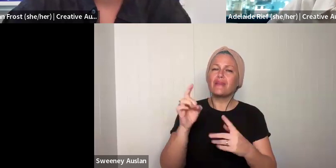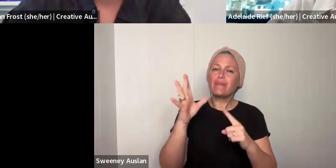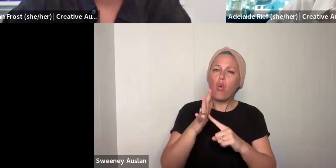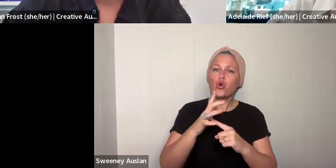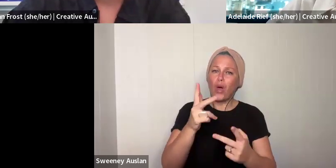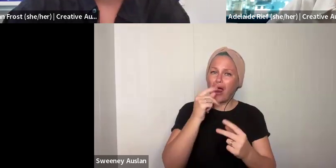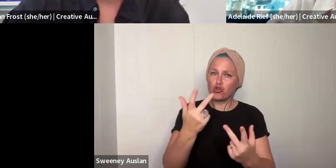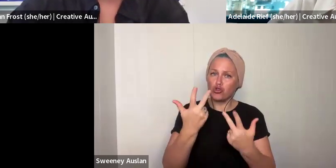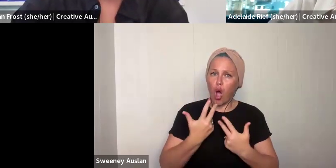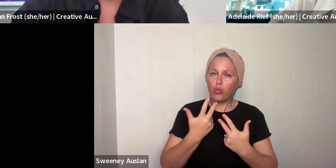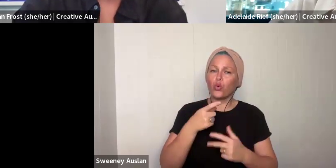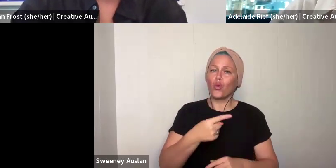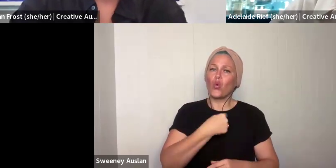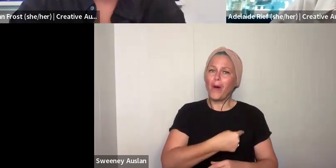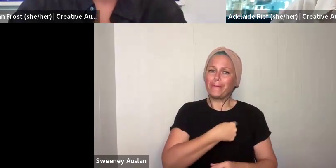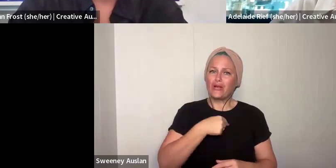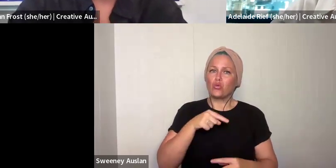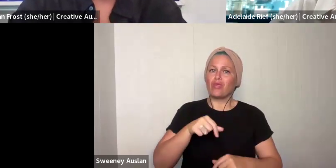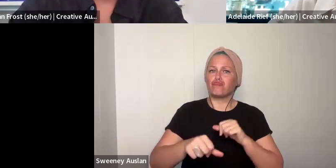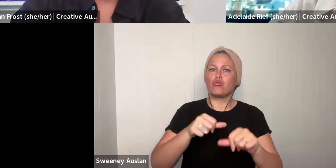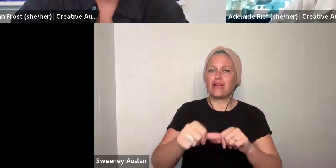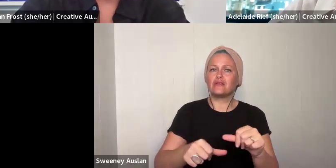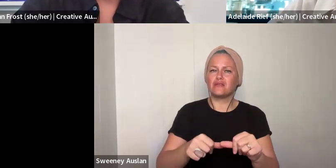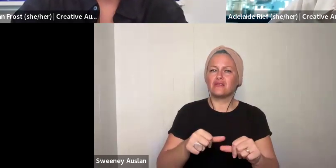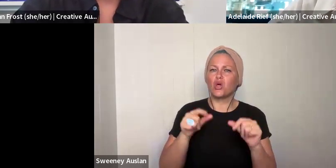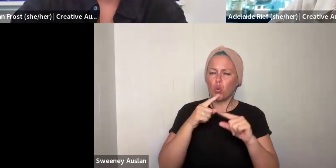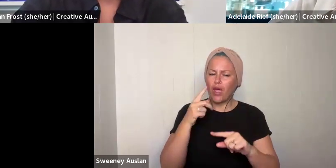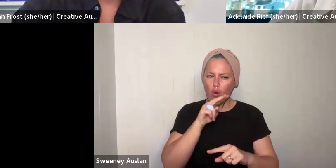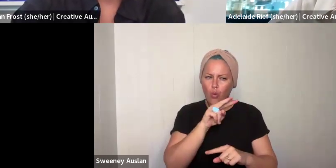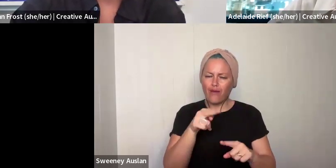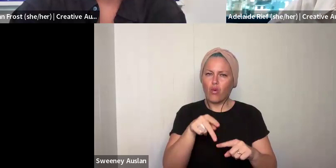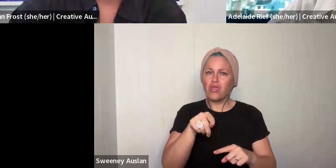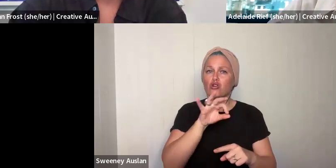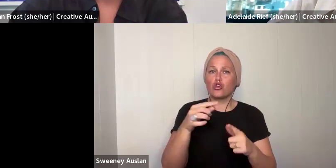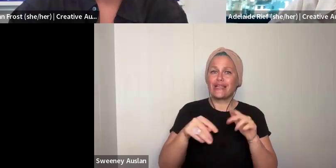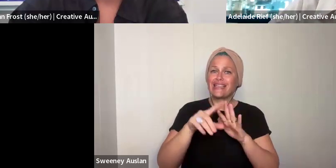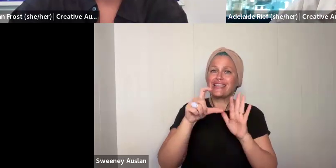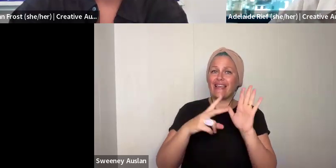support people in the early stages of their practice and who have not had many